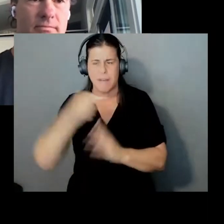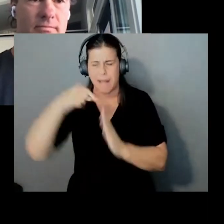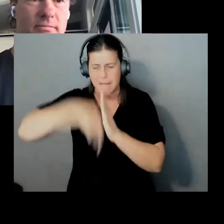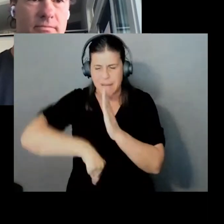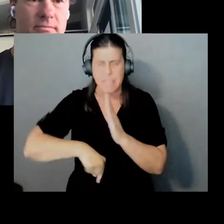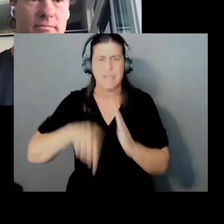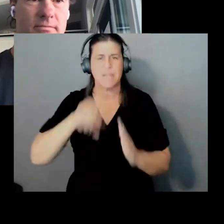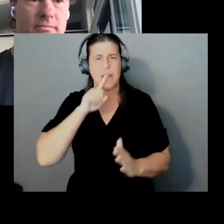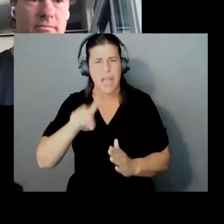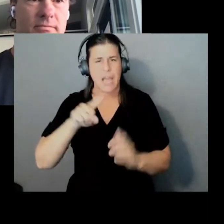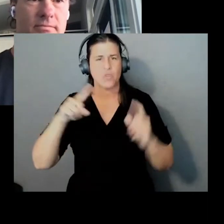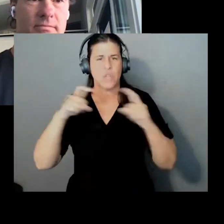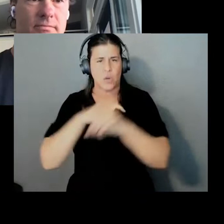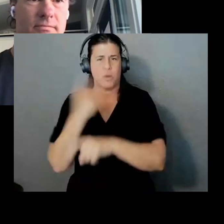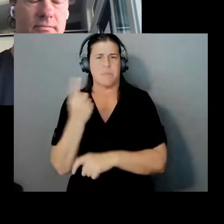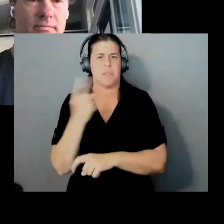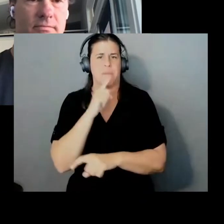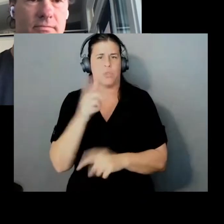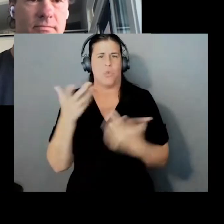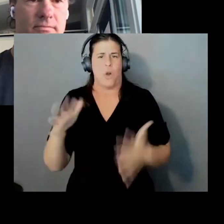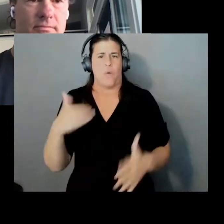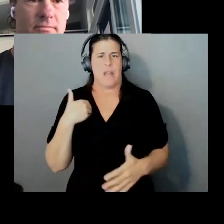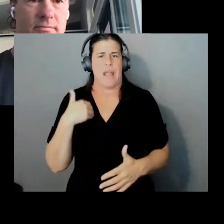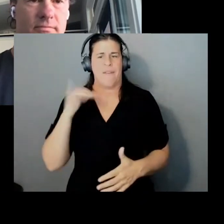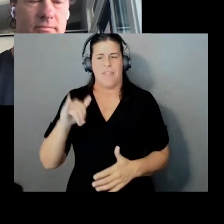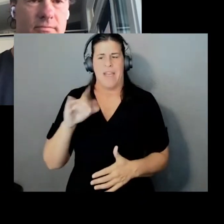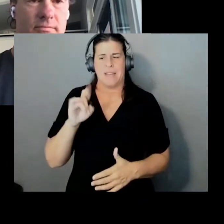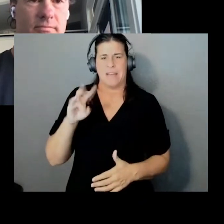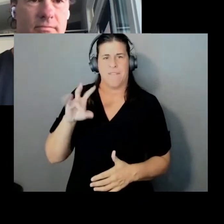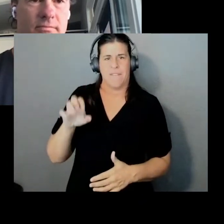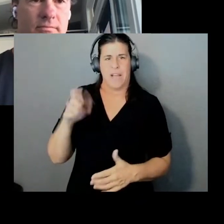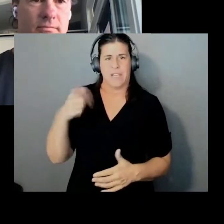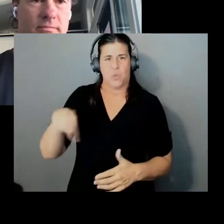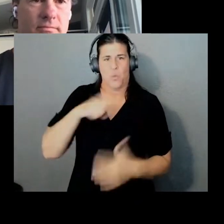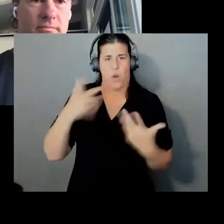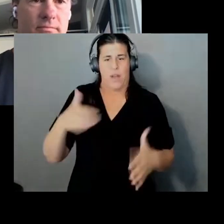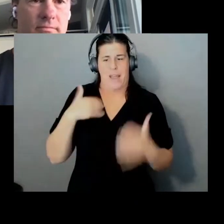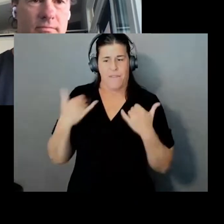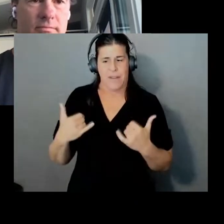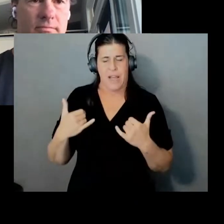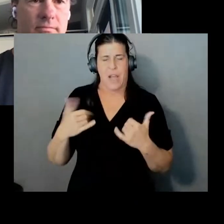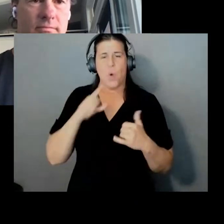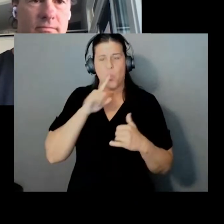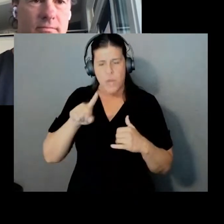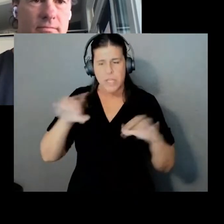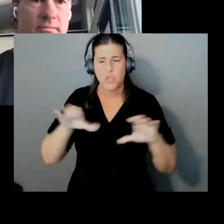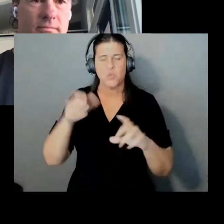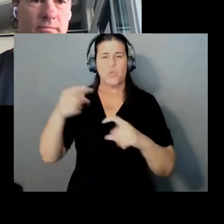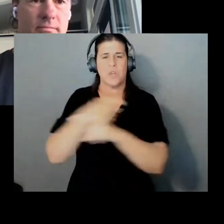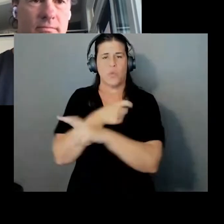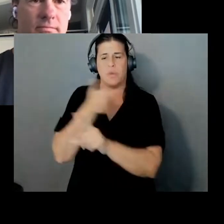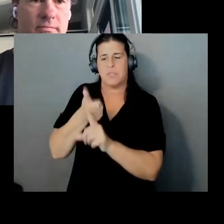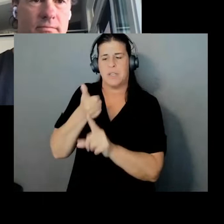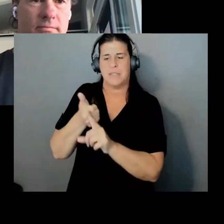So having the devices that we do now actually do the encryption kind of alleviates some of that compute.